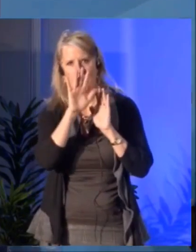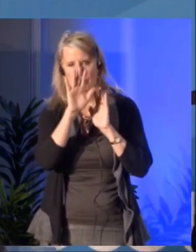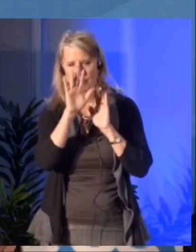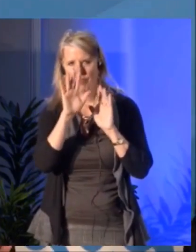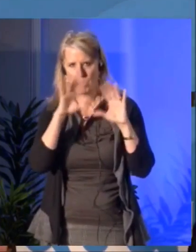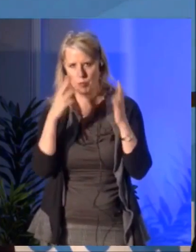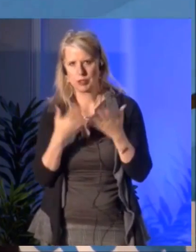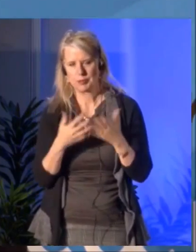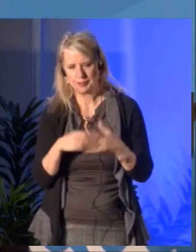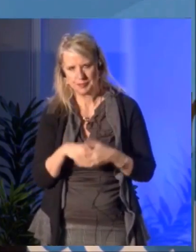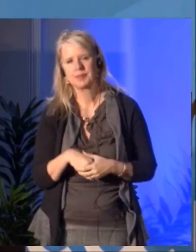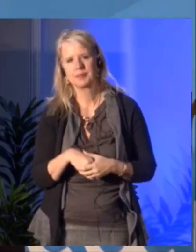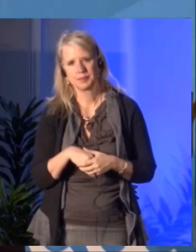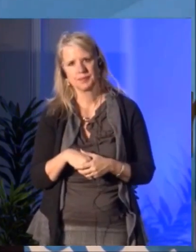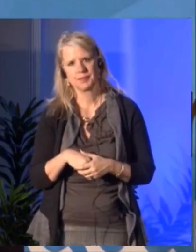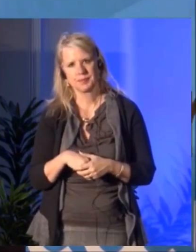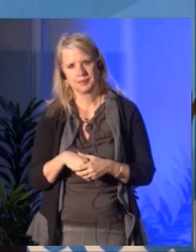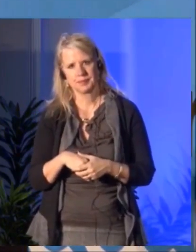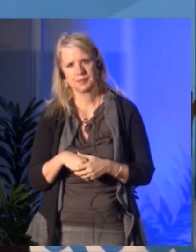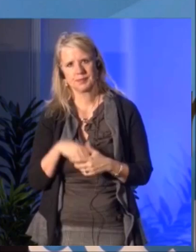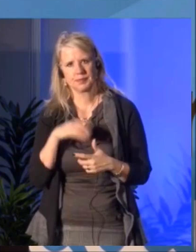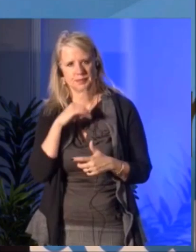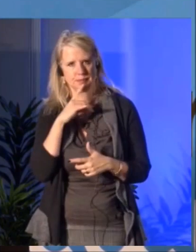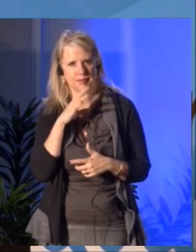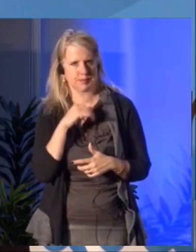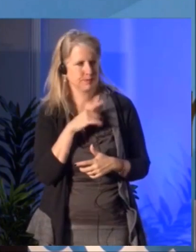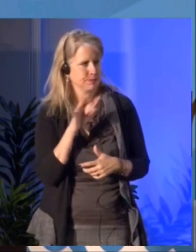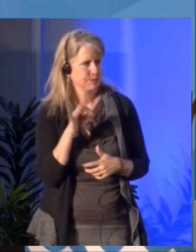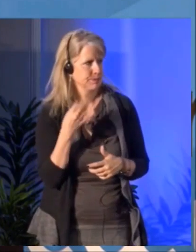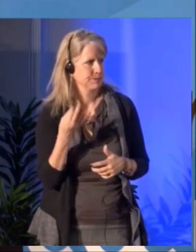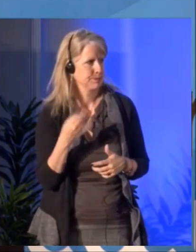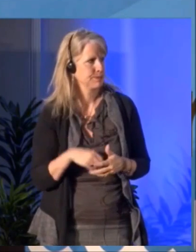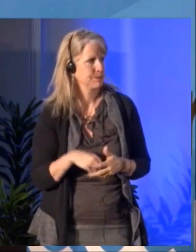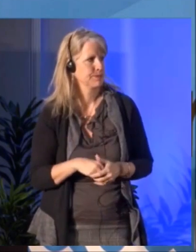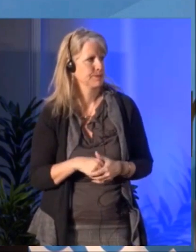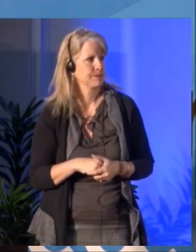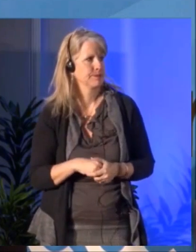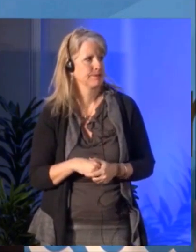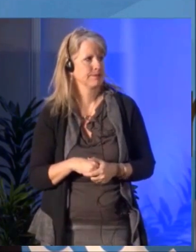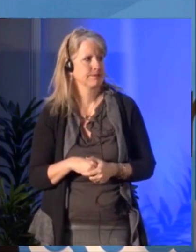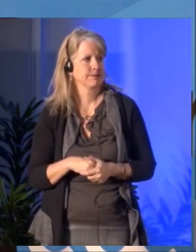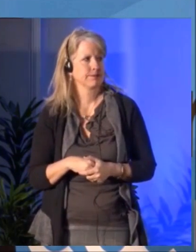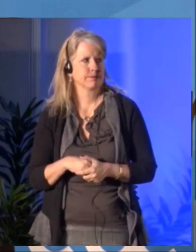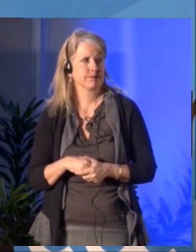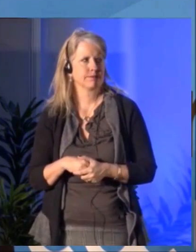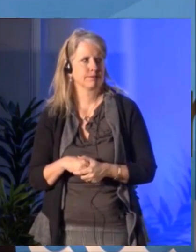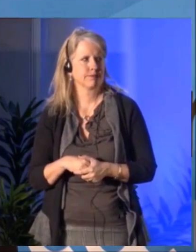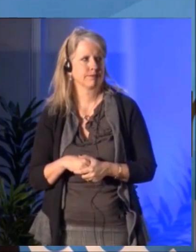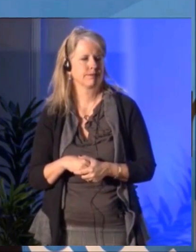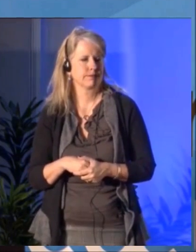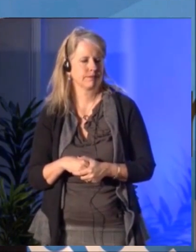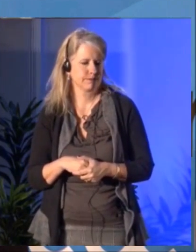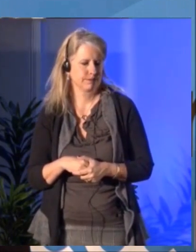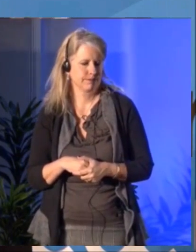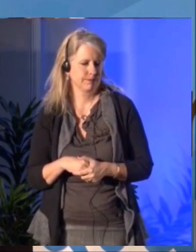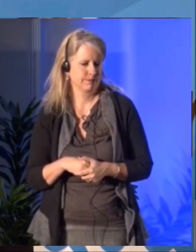and Nimkii Osawamick for their excellent performance, I think that was the best part of our meeting this afternoon.